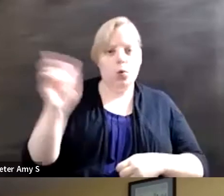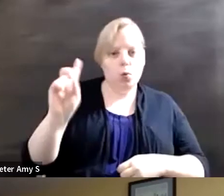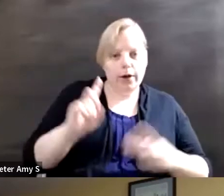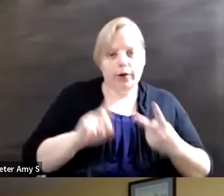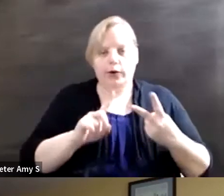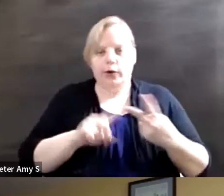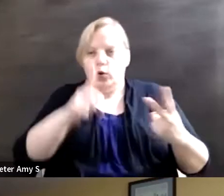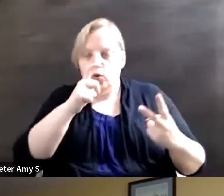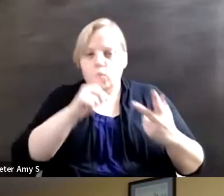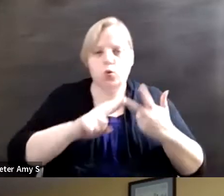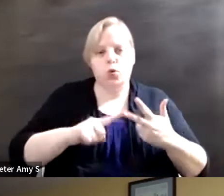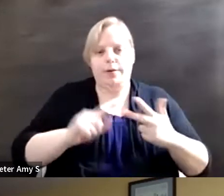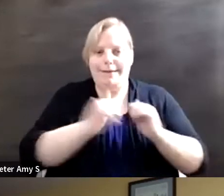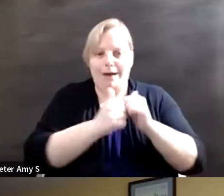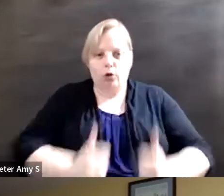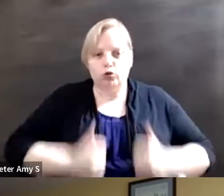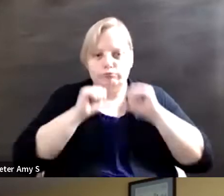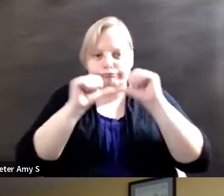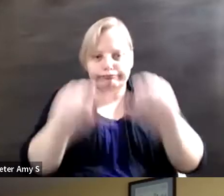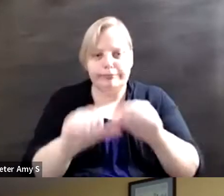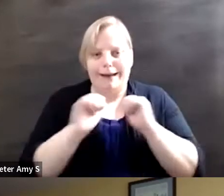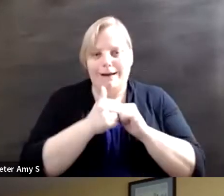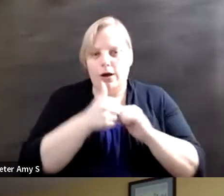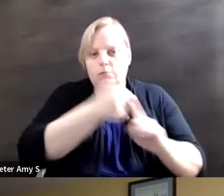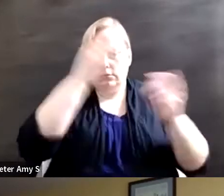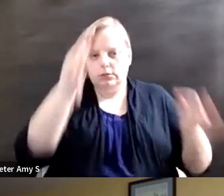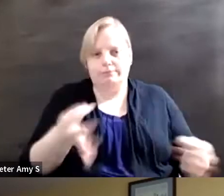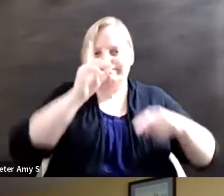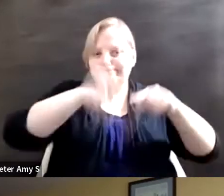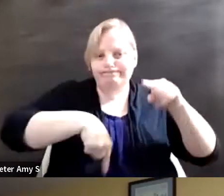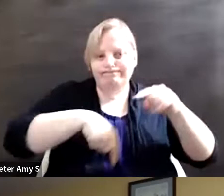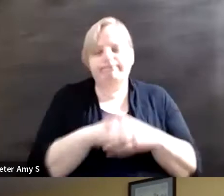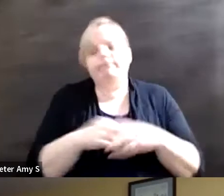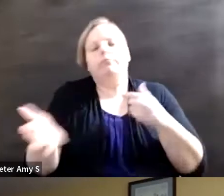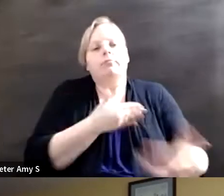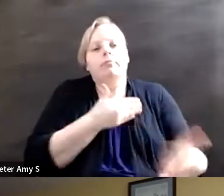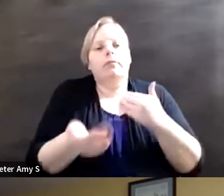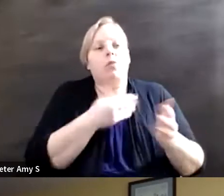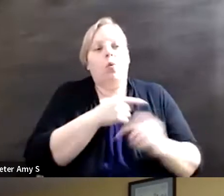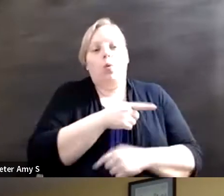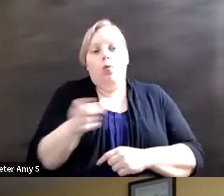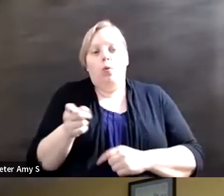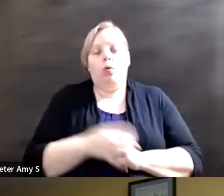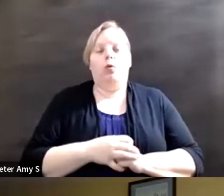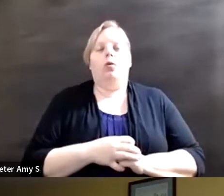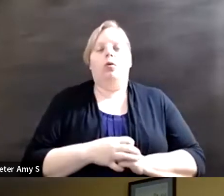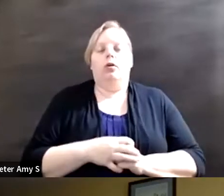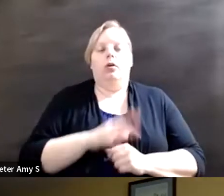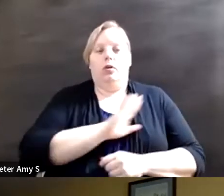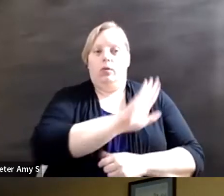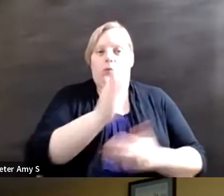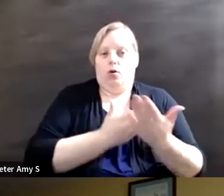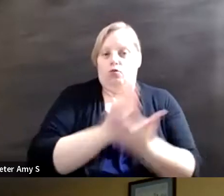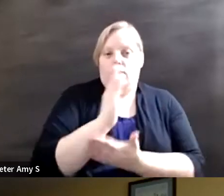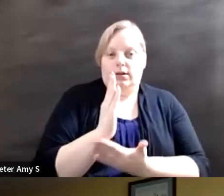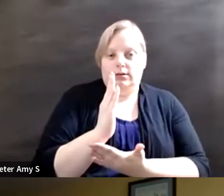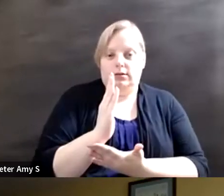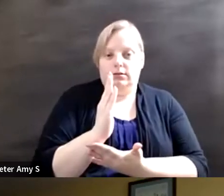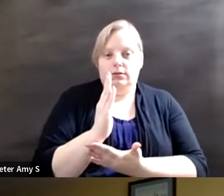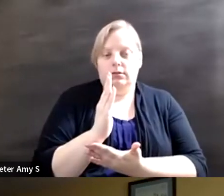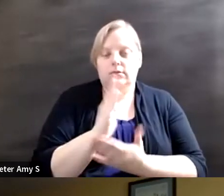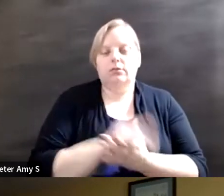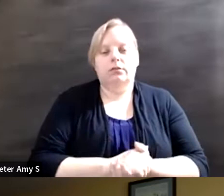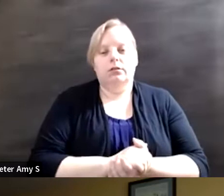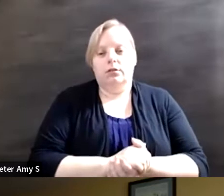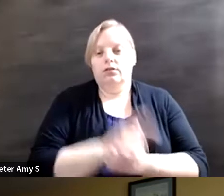how to live and with whom to live and even though those rights are are really abused to them.